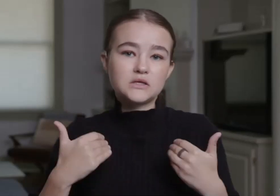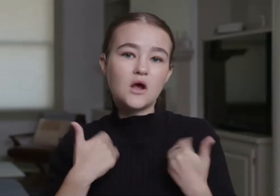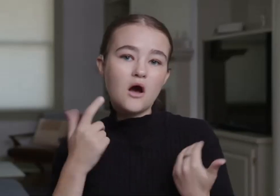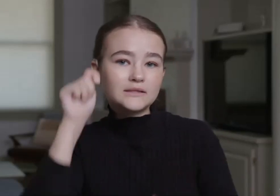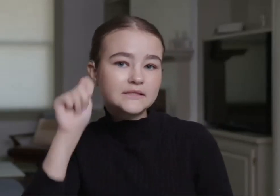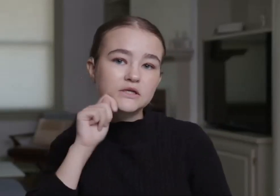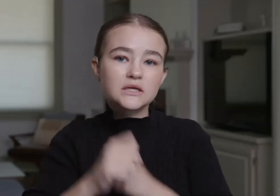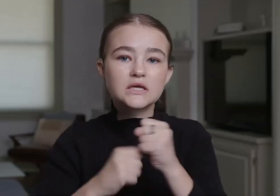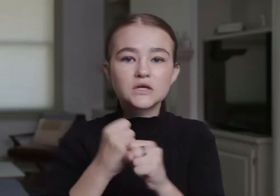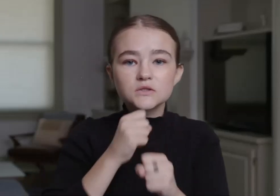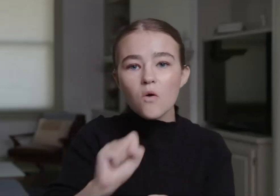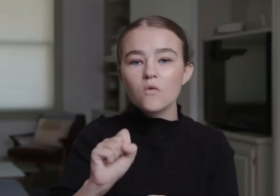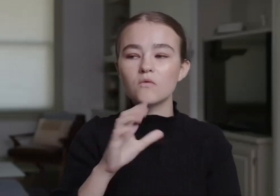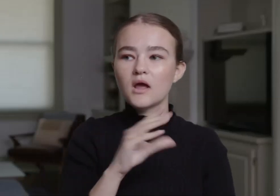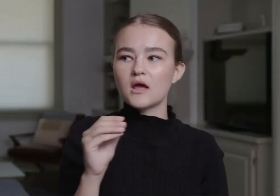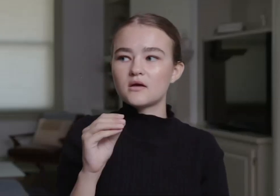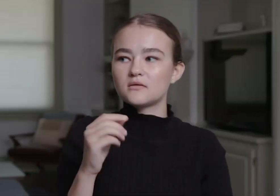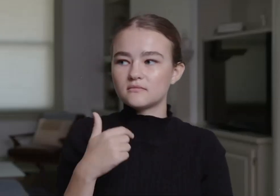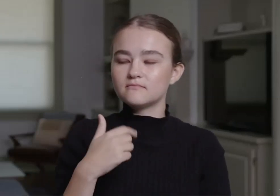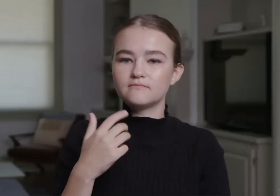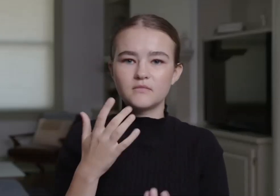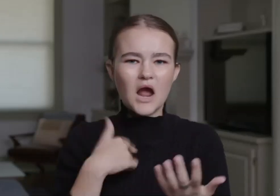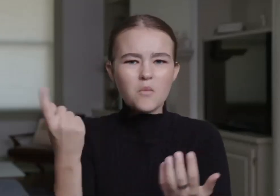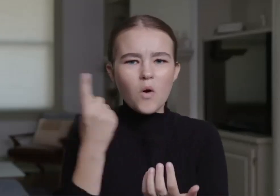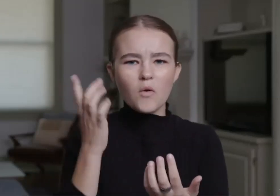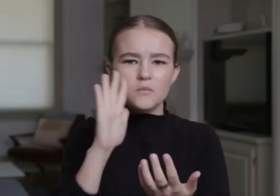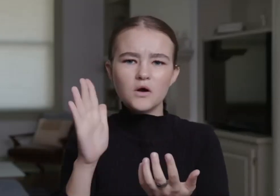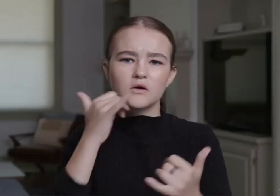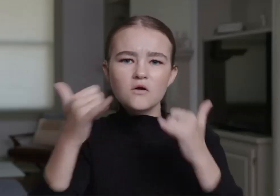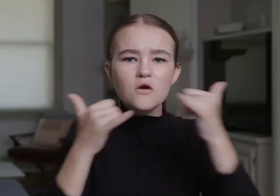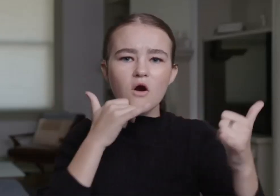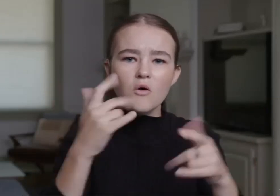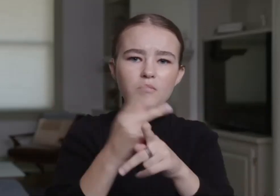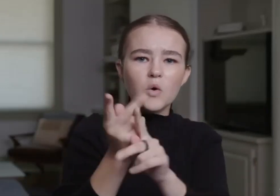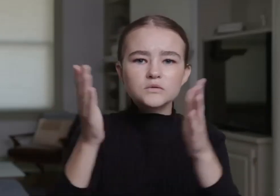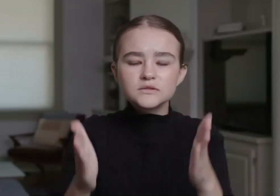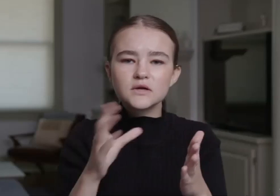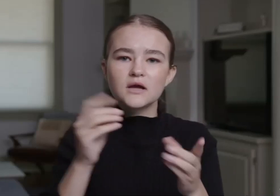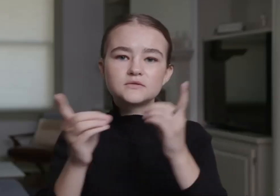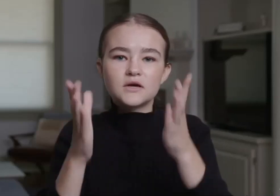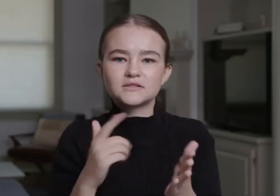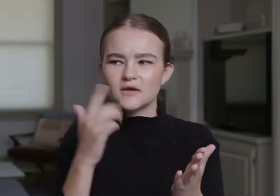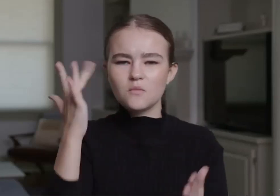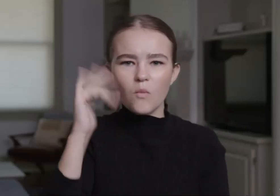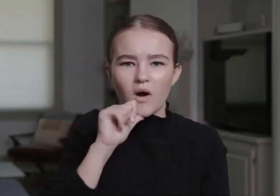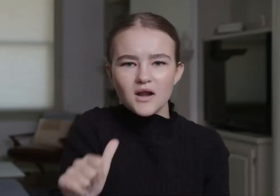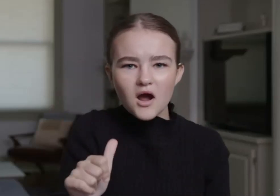I try to find something that might suit me. I'm a young teenage girl, 17, and there might be a great role